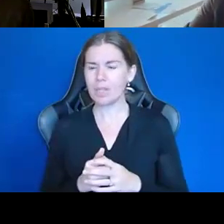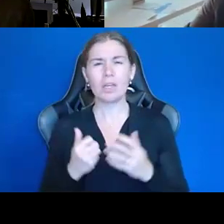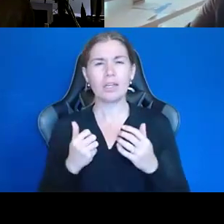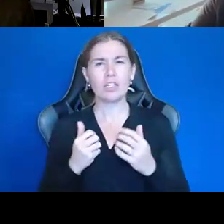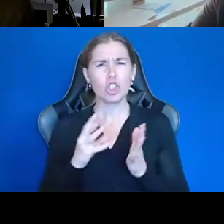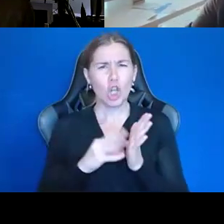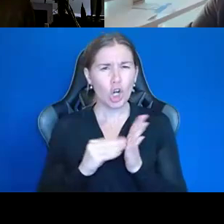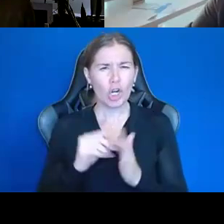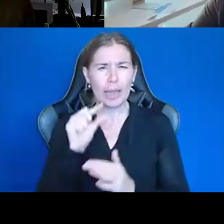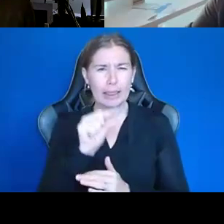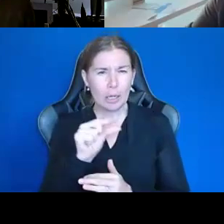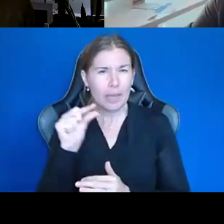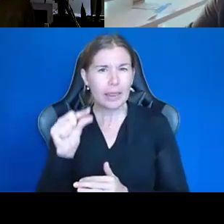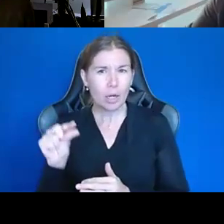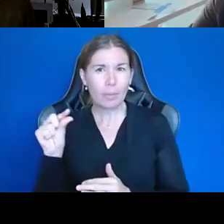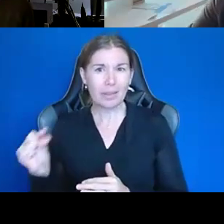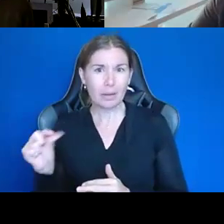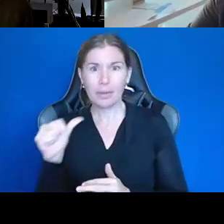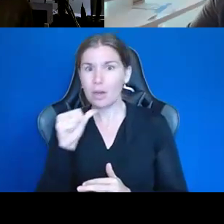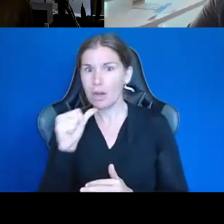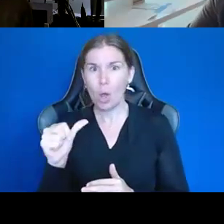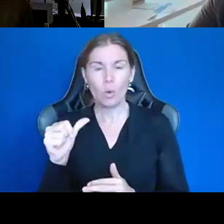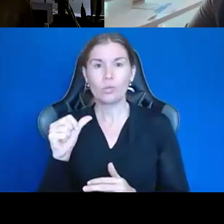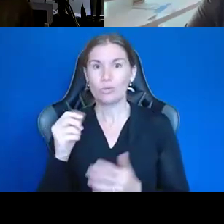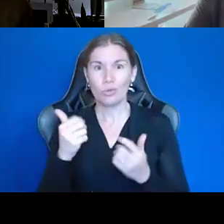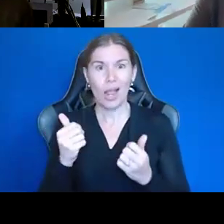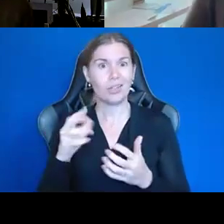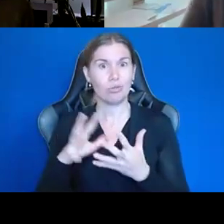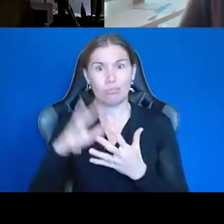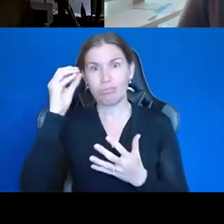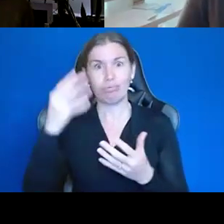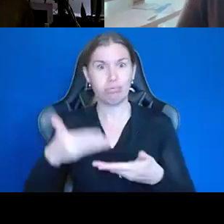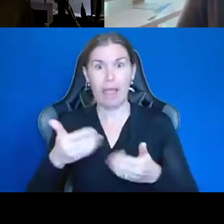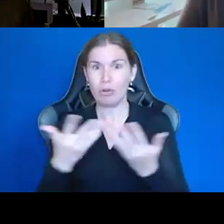It can tend to be a little overwhelming to take that one on all at once. It is.